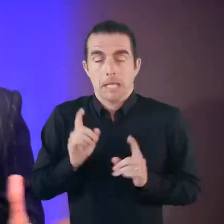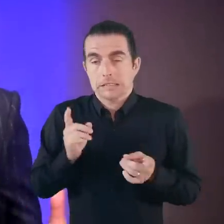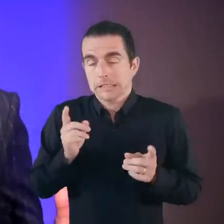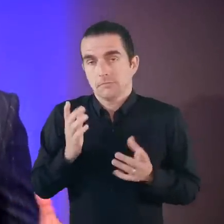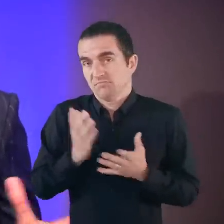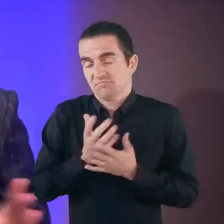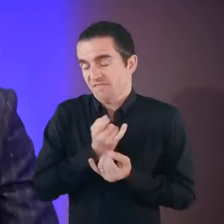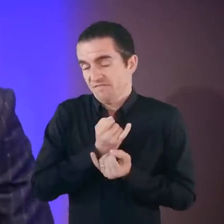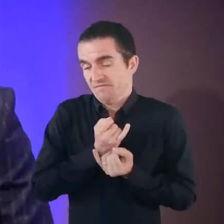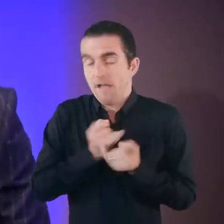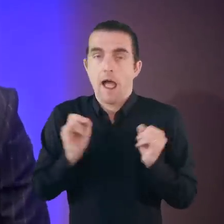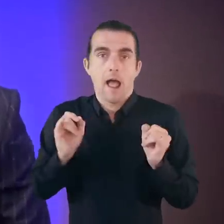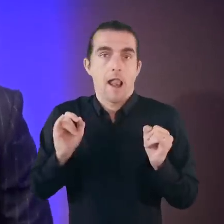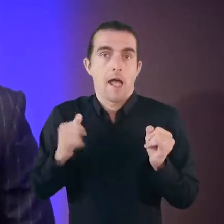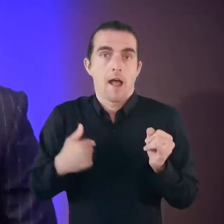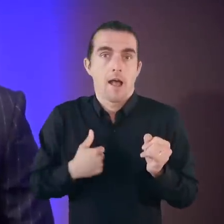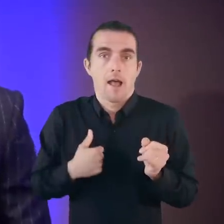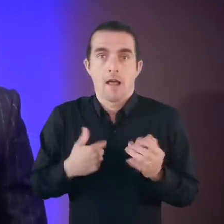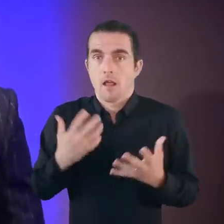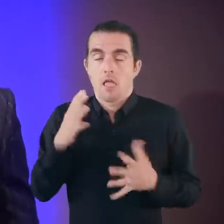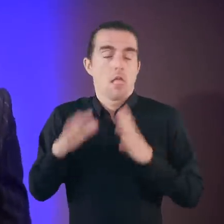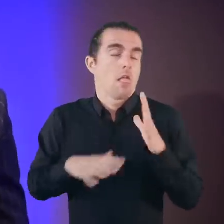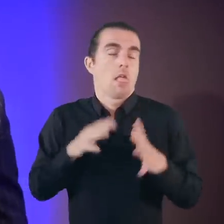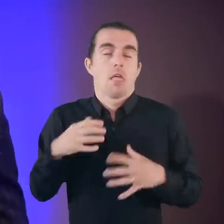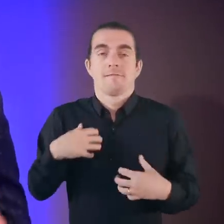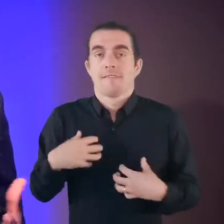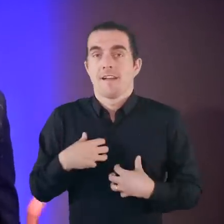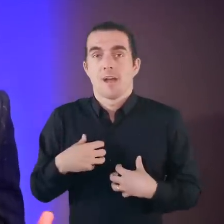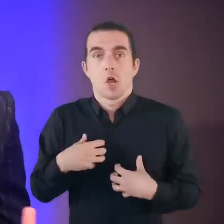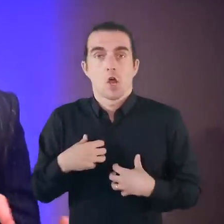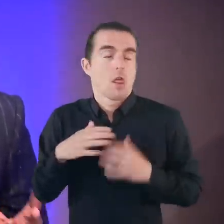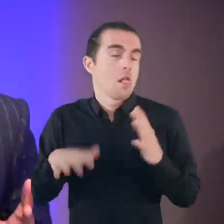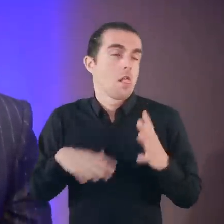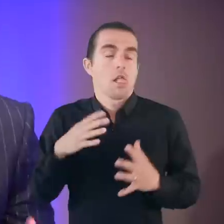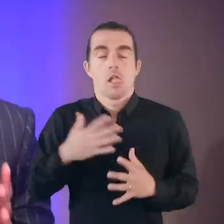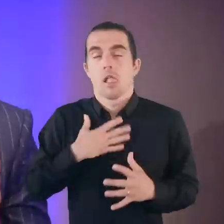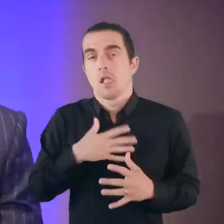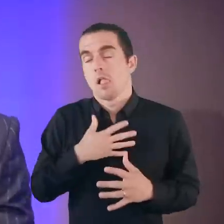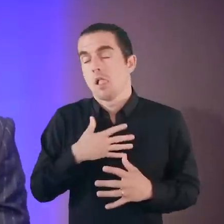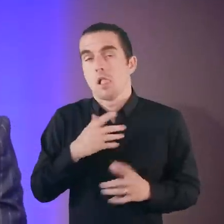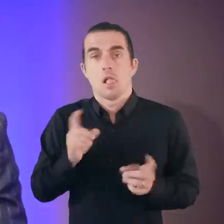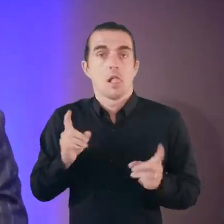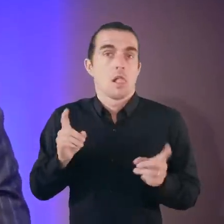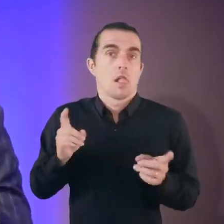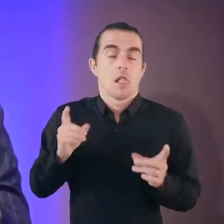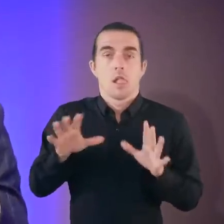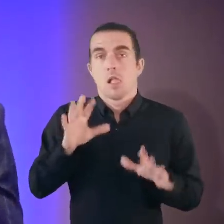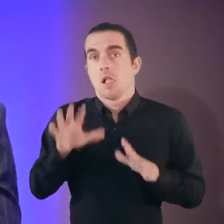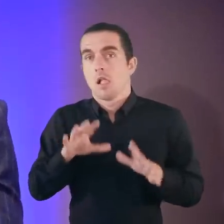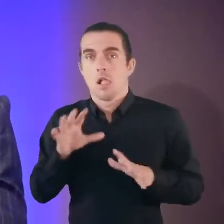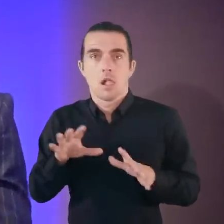And I’m failing, I’m failing miserably. I’m paralyzed by the same fear that gripped me,